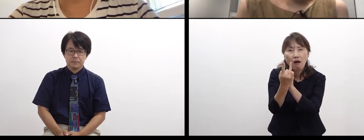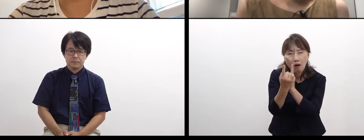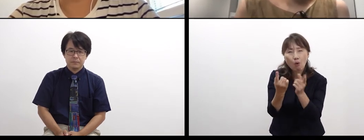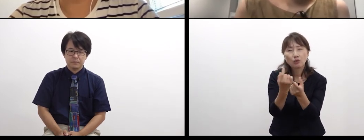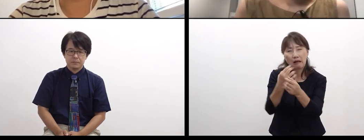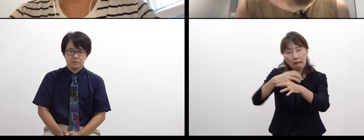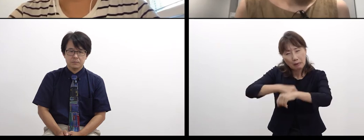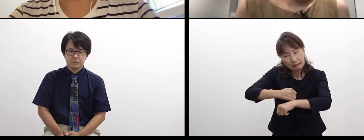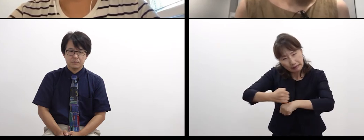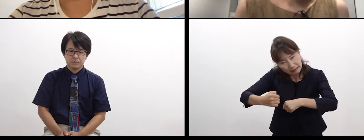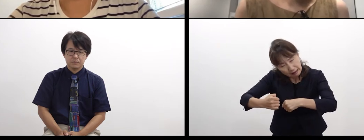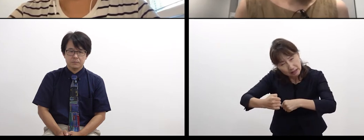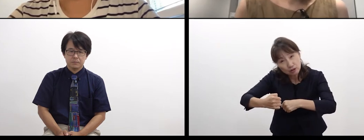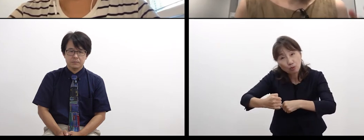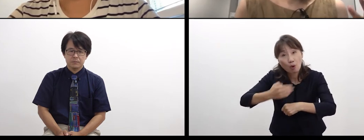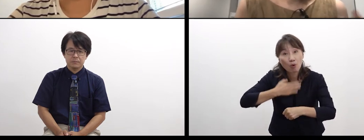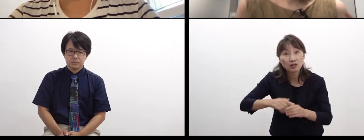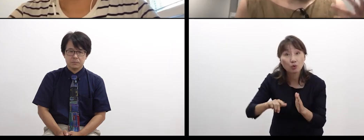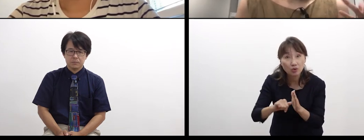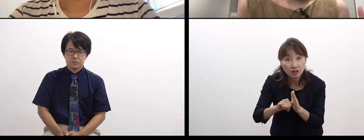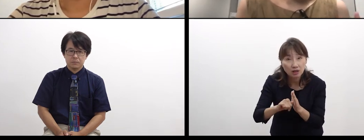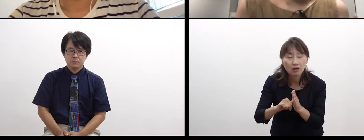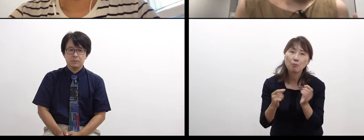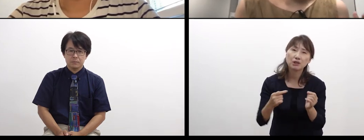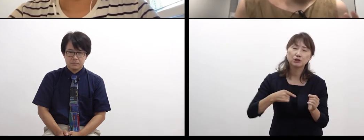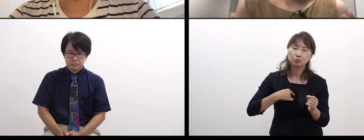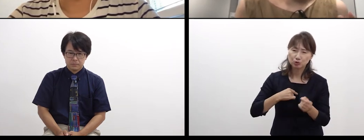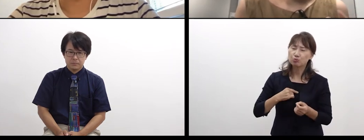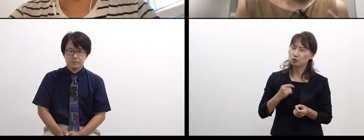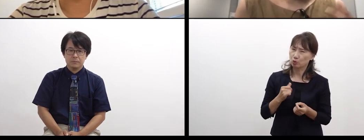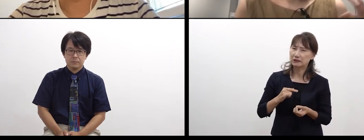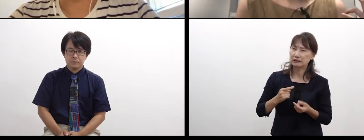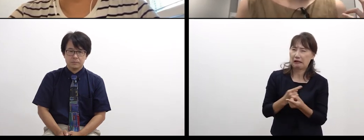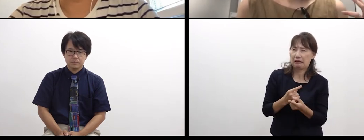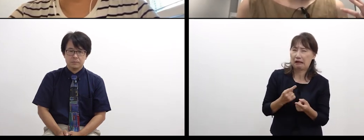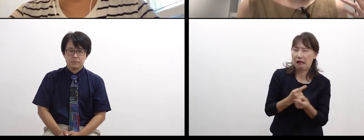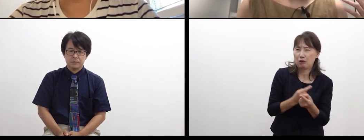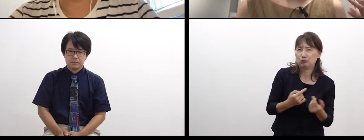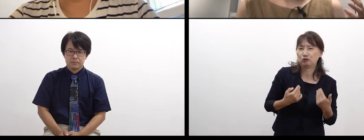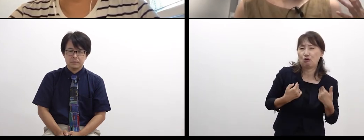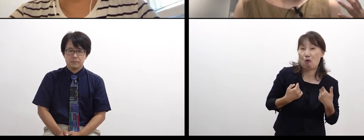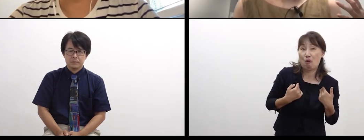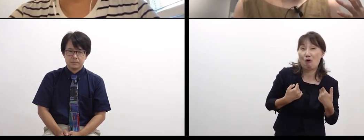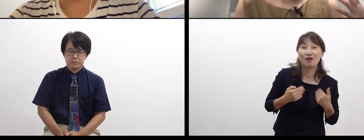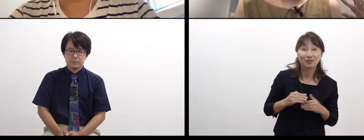we have to change ourselves, or we have to say something